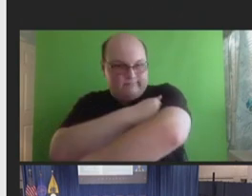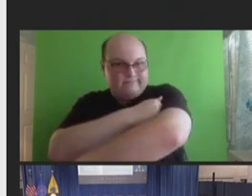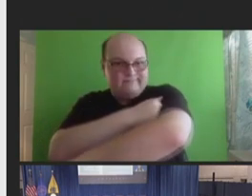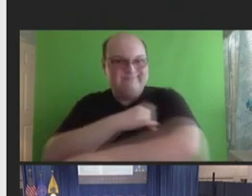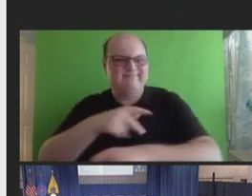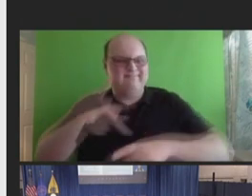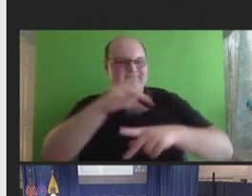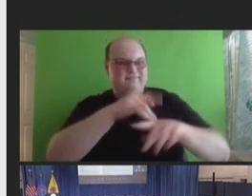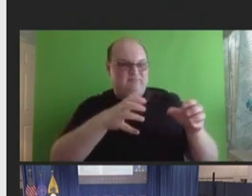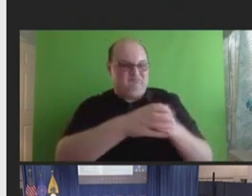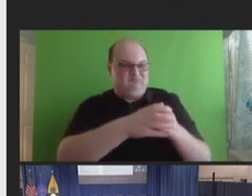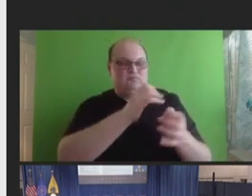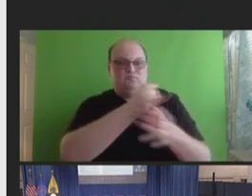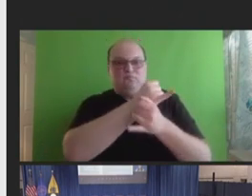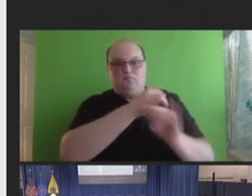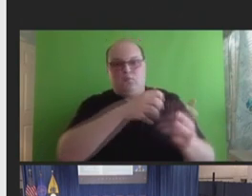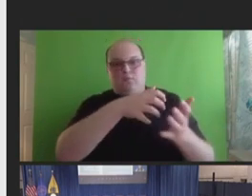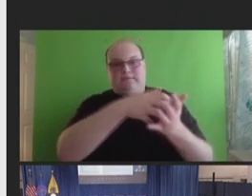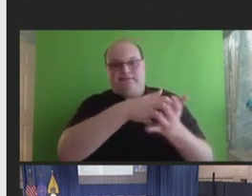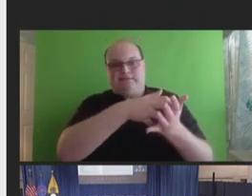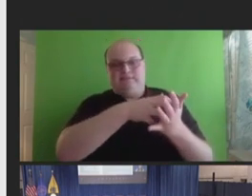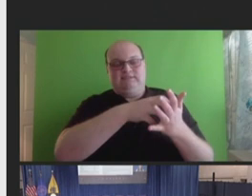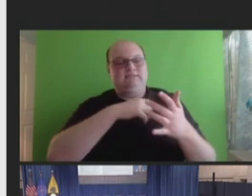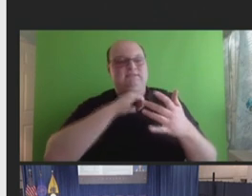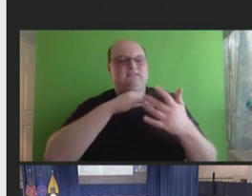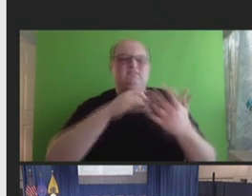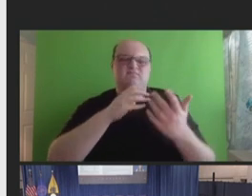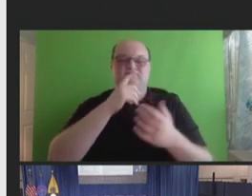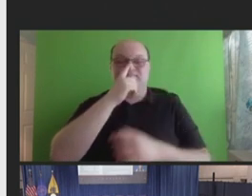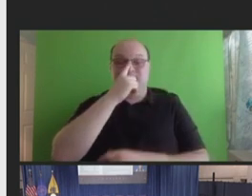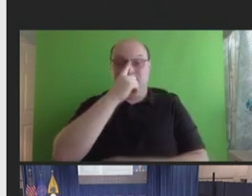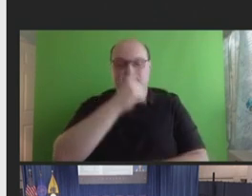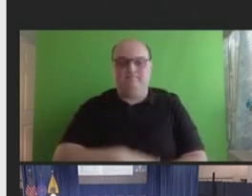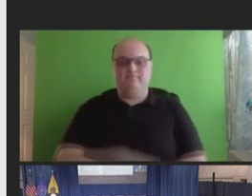to be immunocompromised based on the methods that I've described. And again, these are